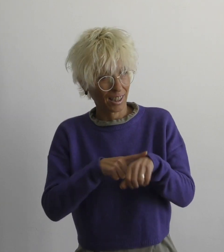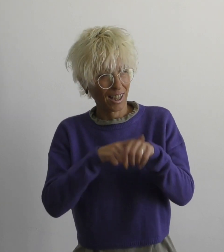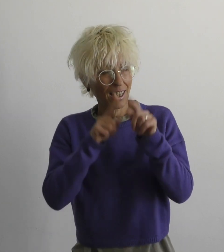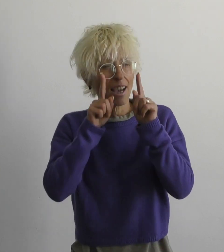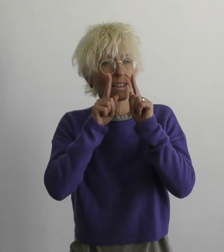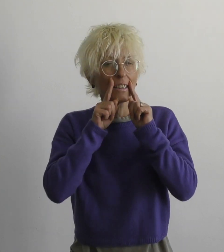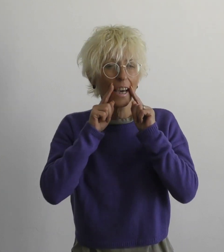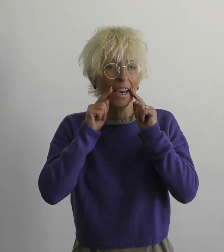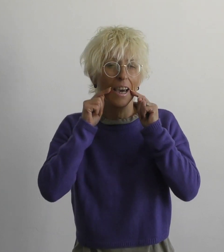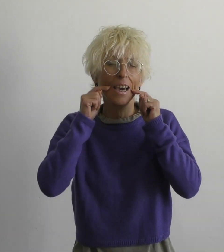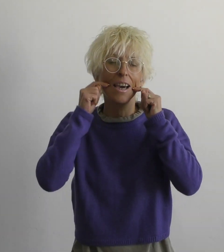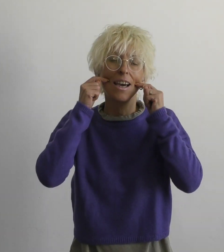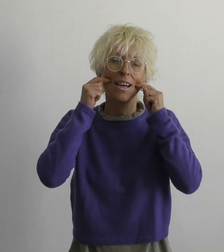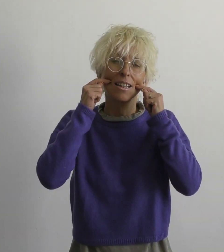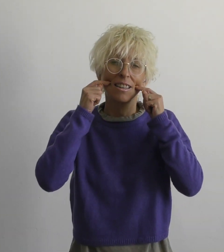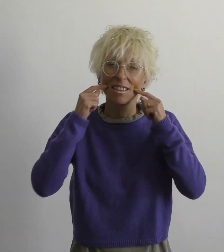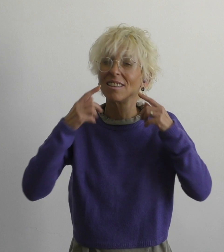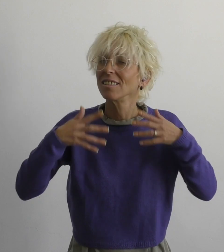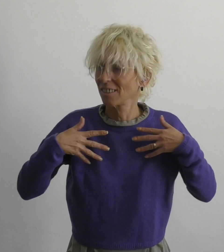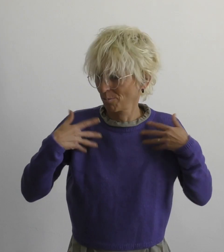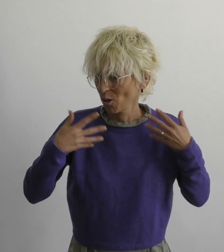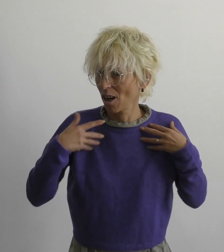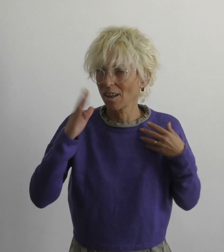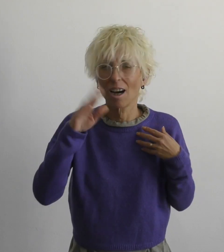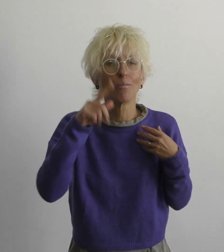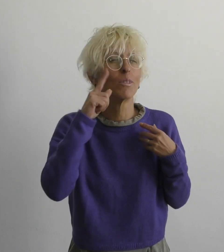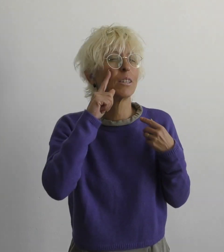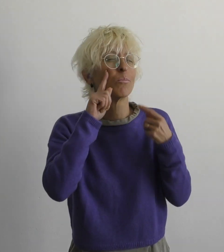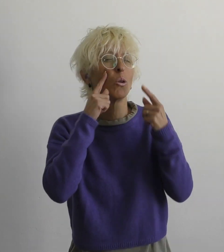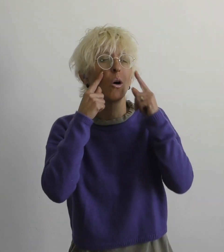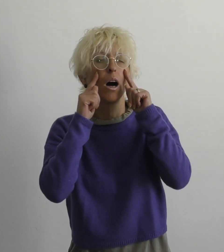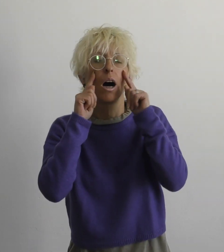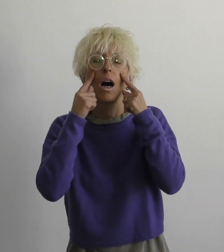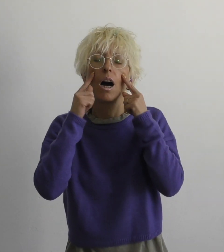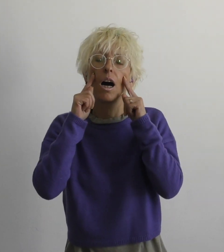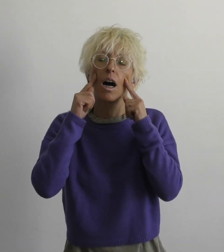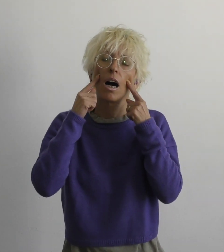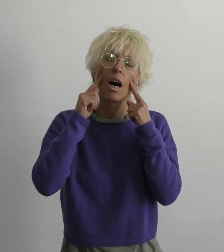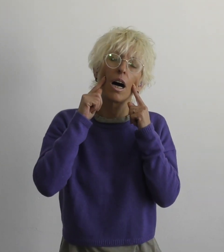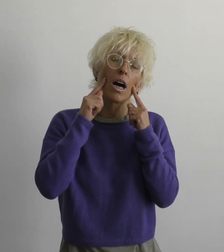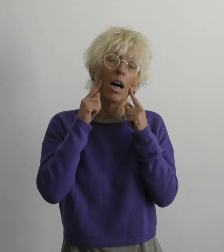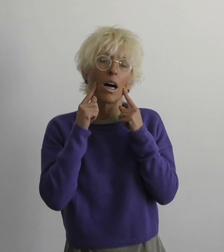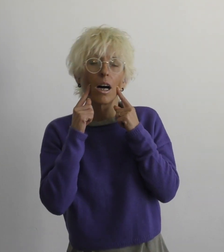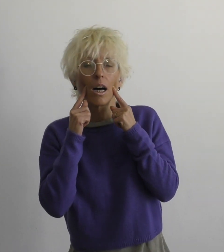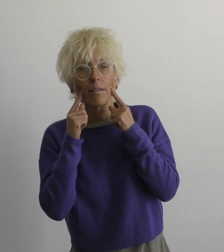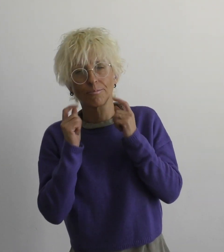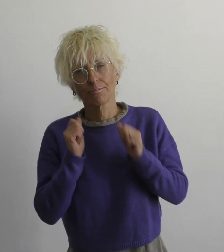It's time to smile, to be happy, to cry as well